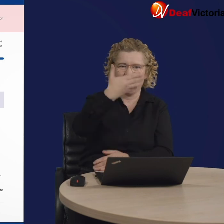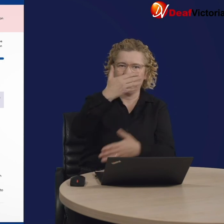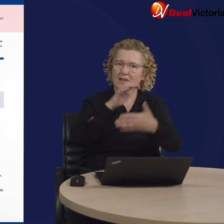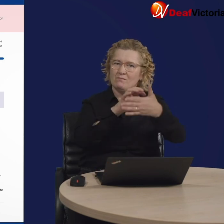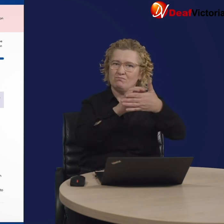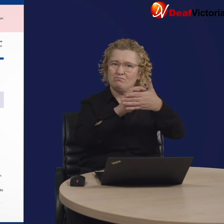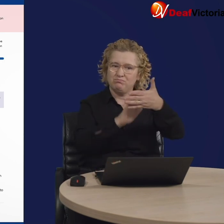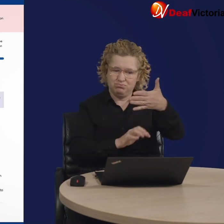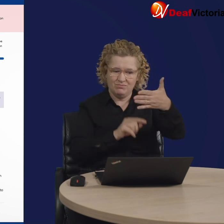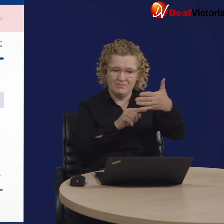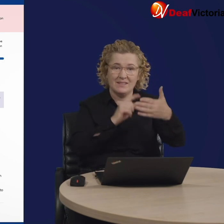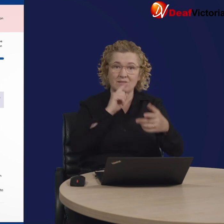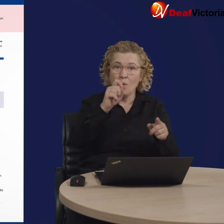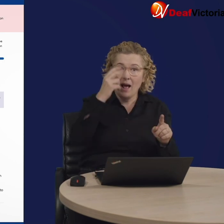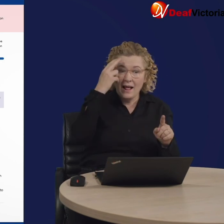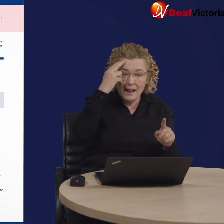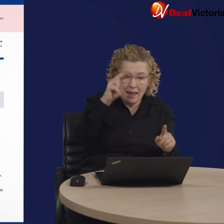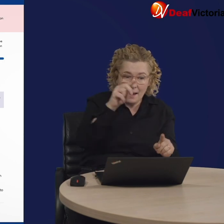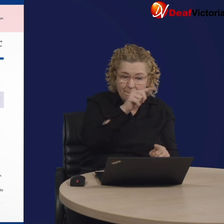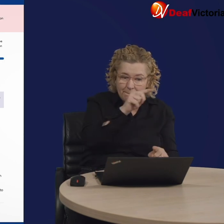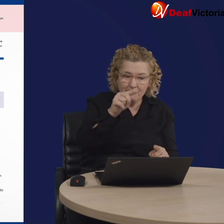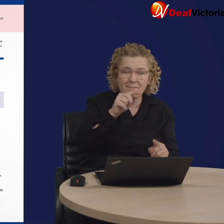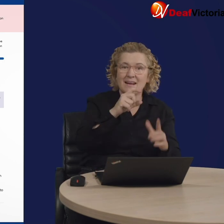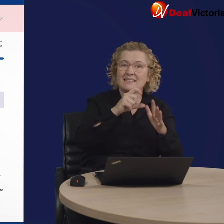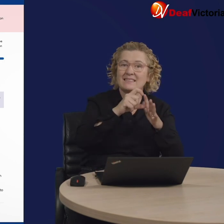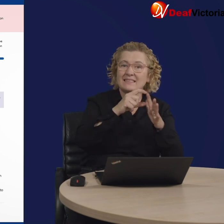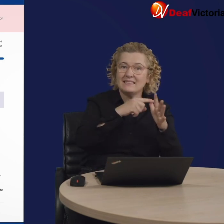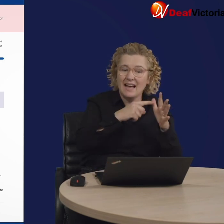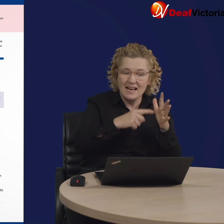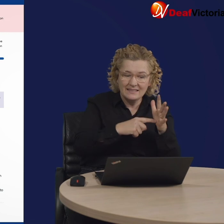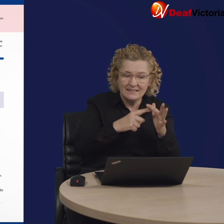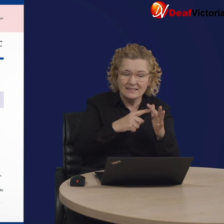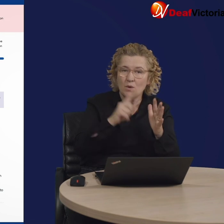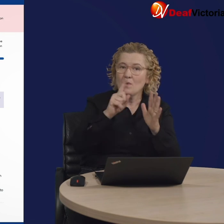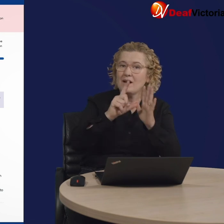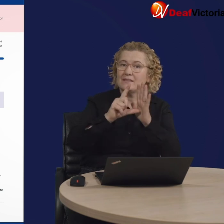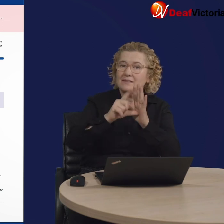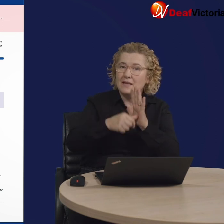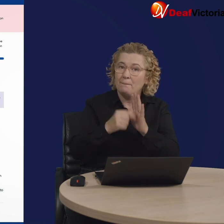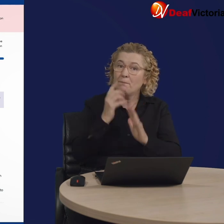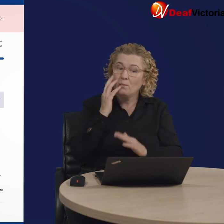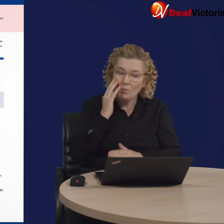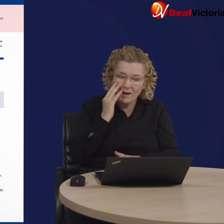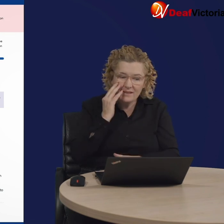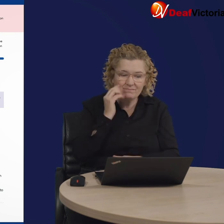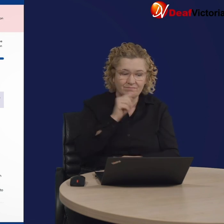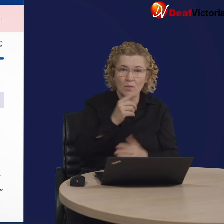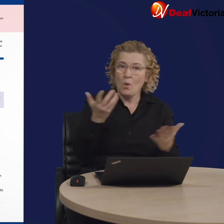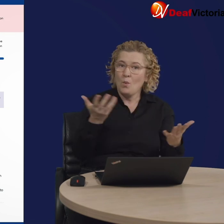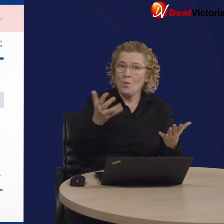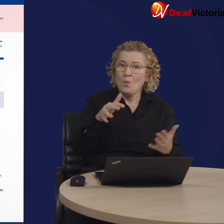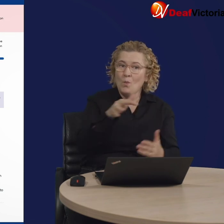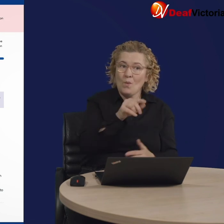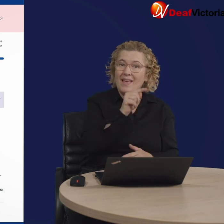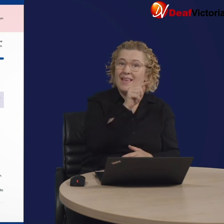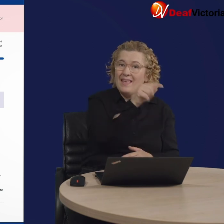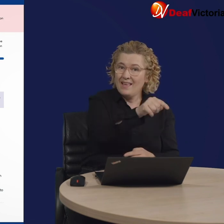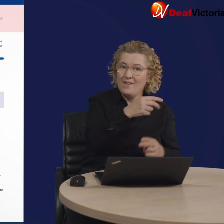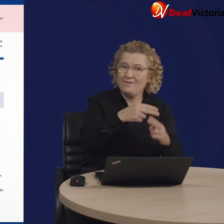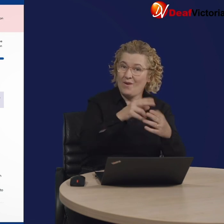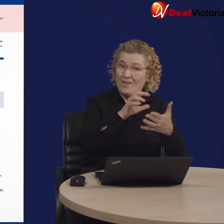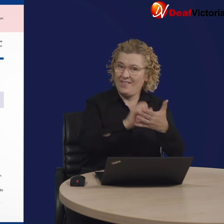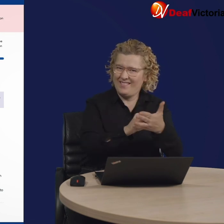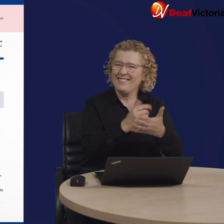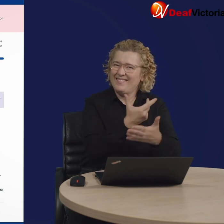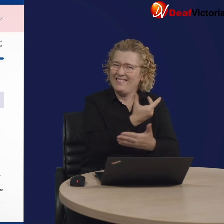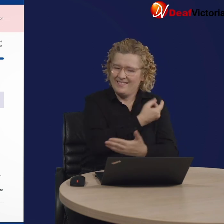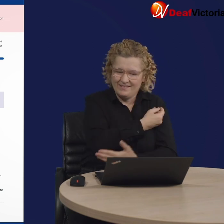When I pick on, it shows me a summary of my vaccination appointment, including my name, the date and time, and the location.